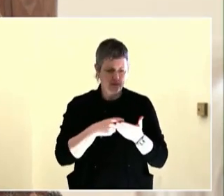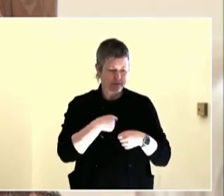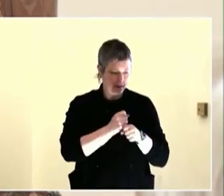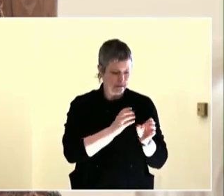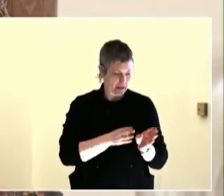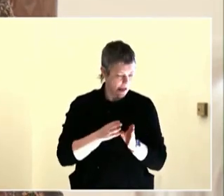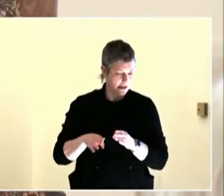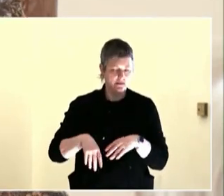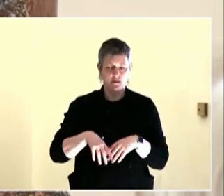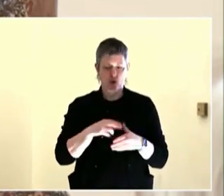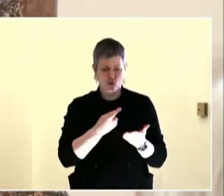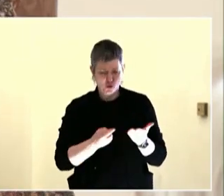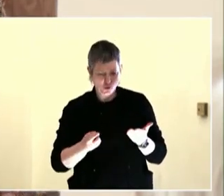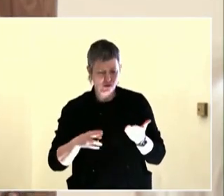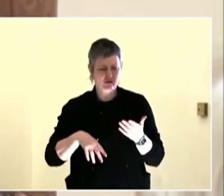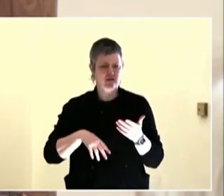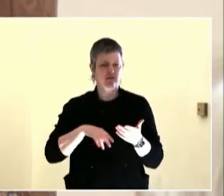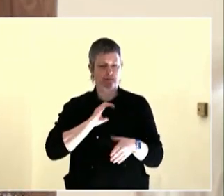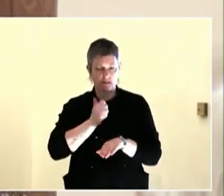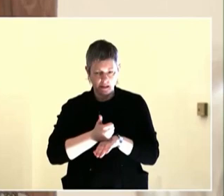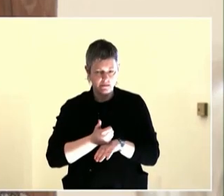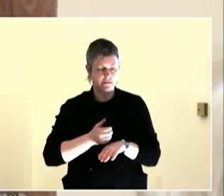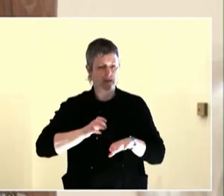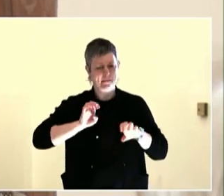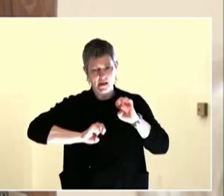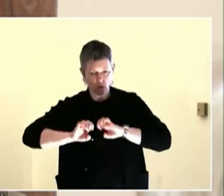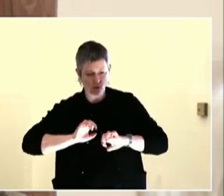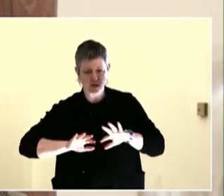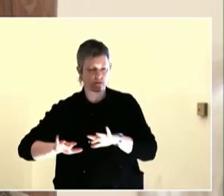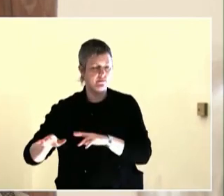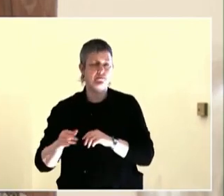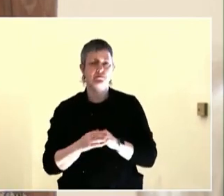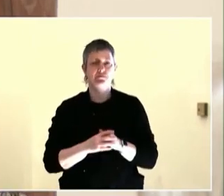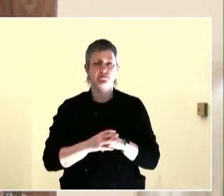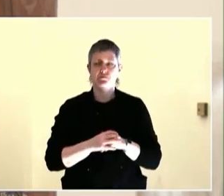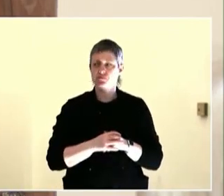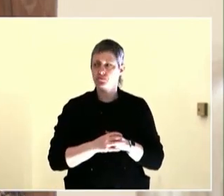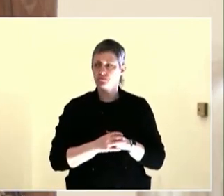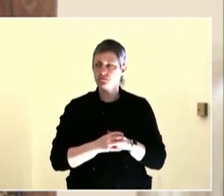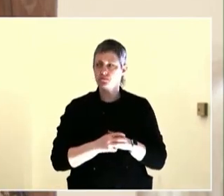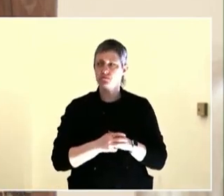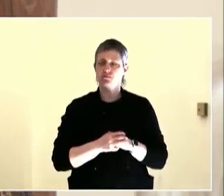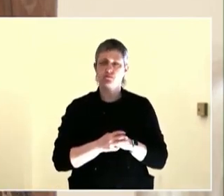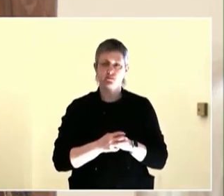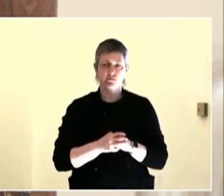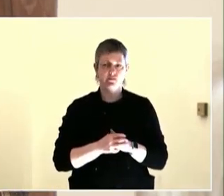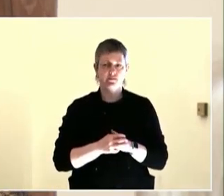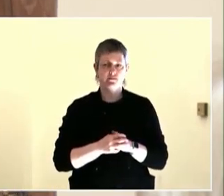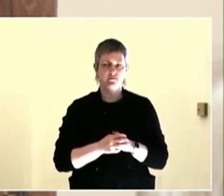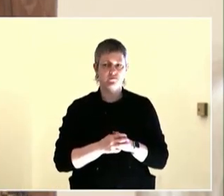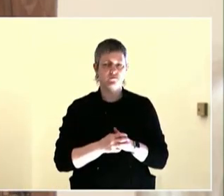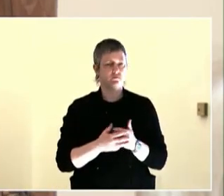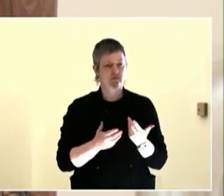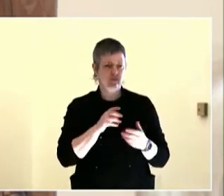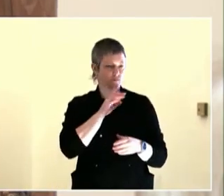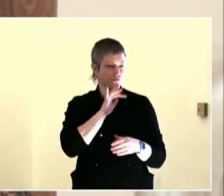Portland, that and crime are probably two of the main issues.